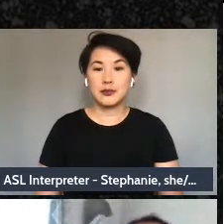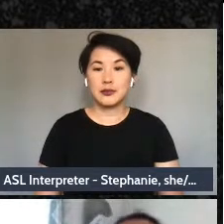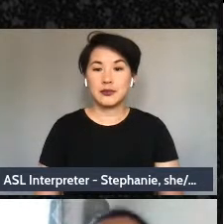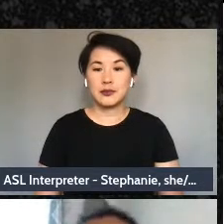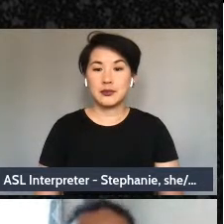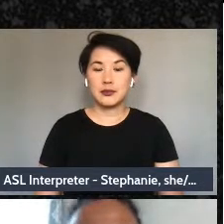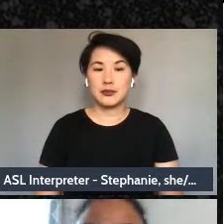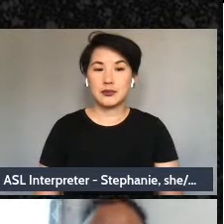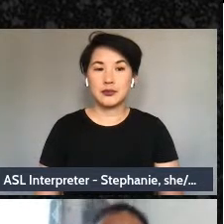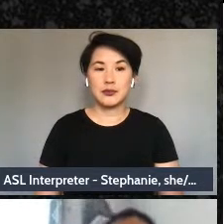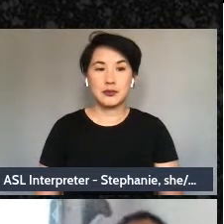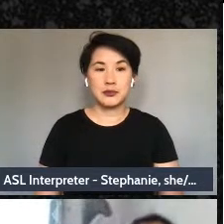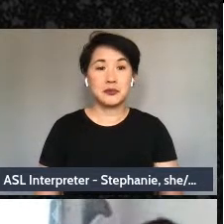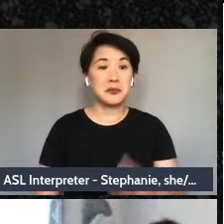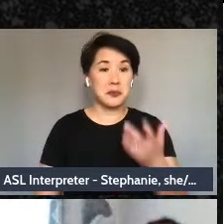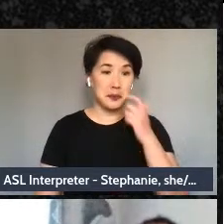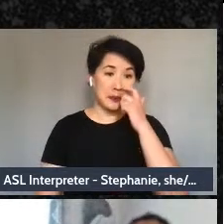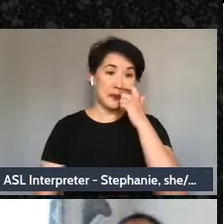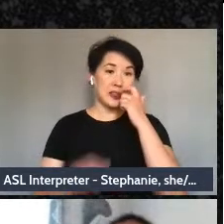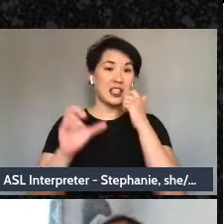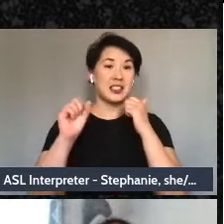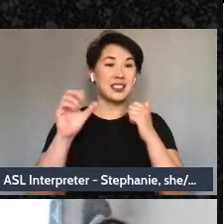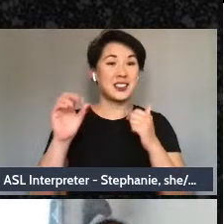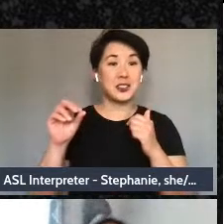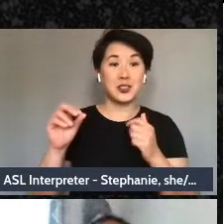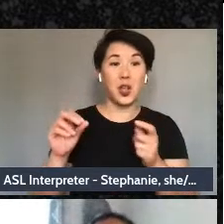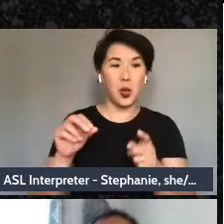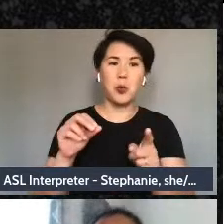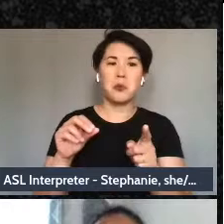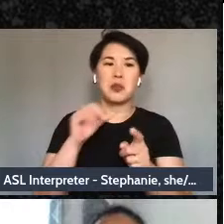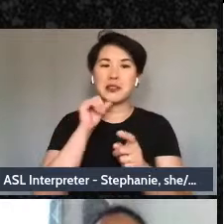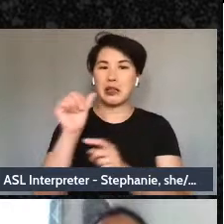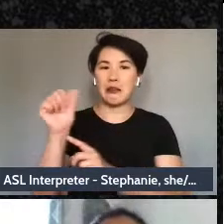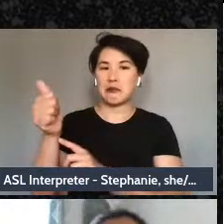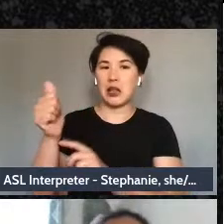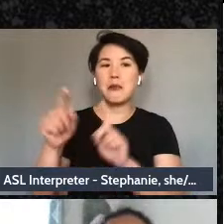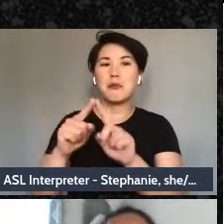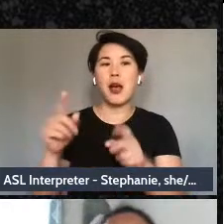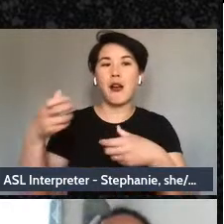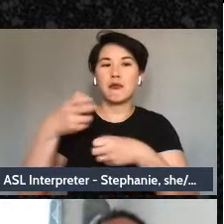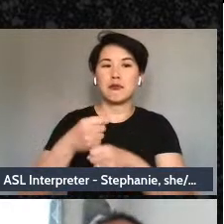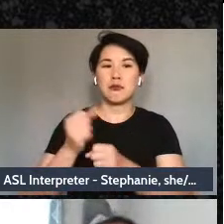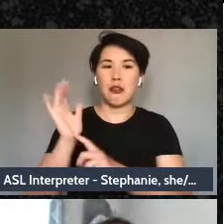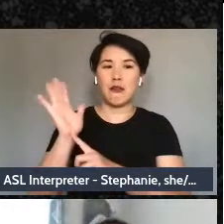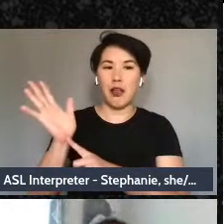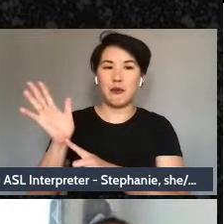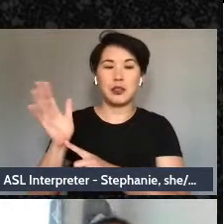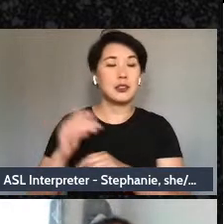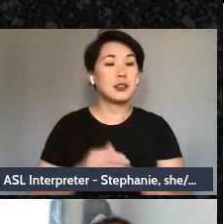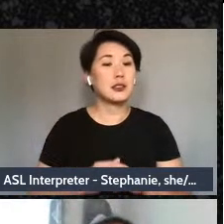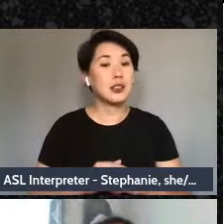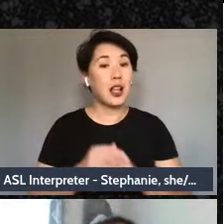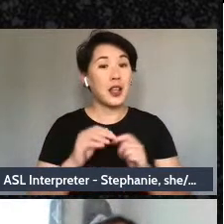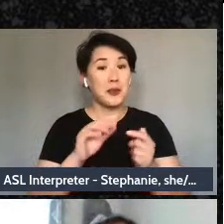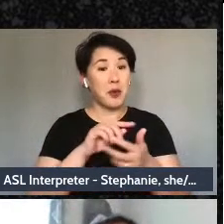And we're gonna change this to five minutes instead, but all of these questions are questions